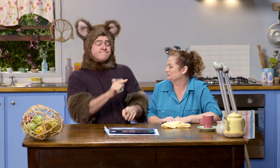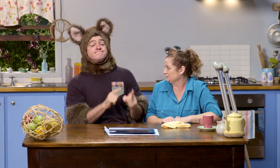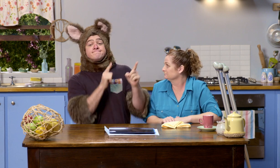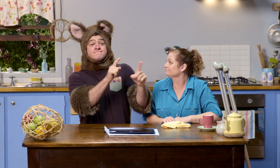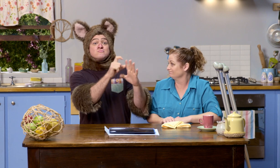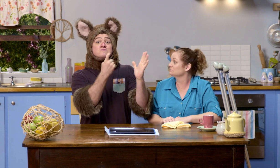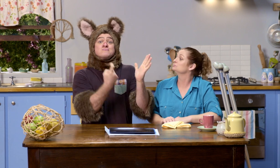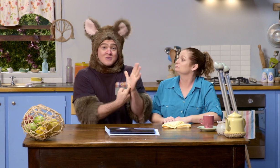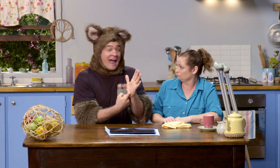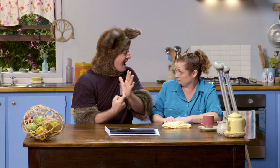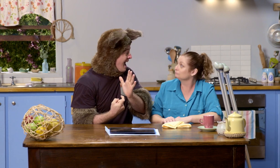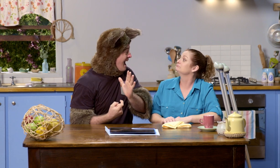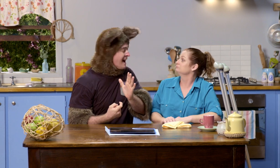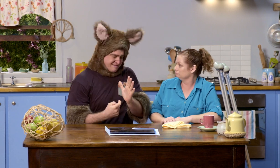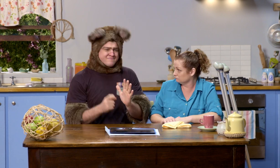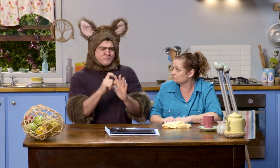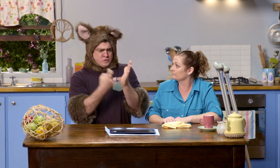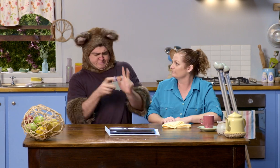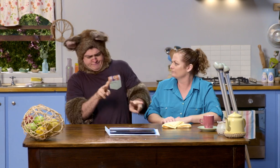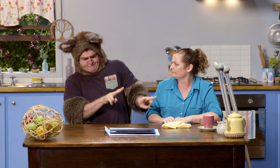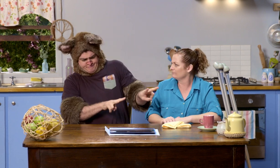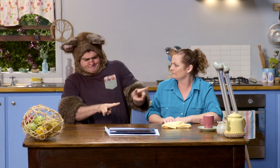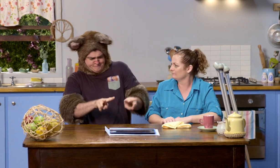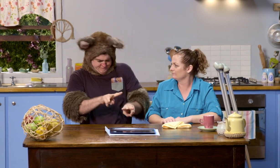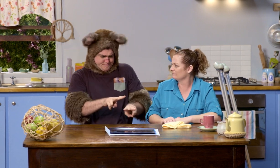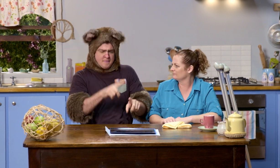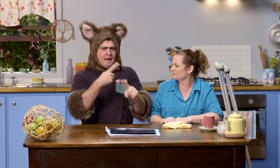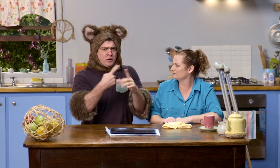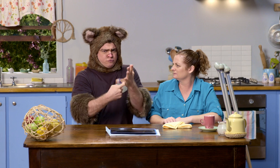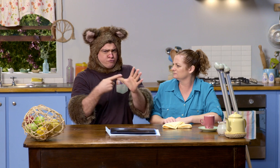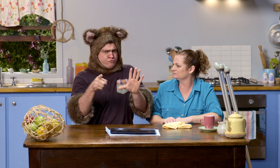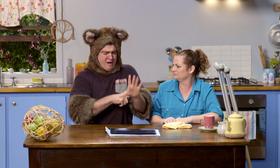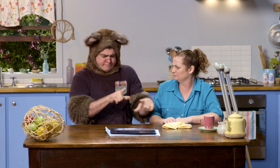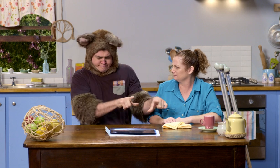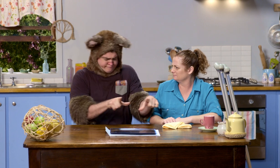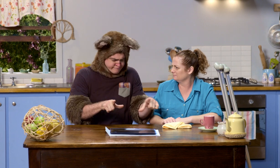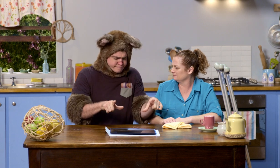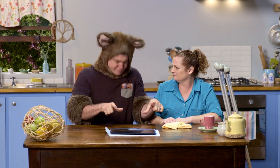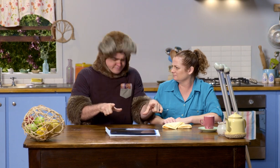She went to the doctor's. Mm-hm. The doctor looked at her foot and sent her for an X-ray.